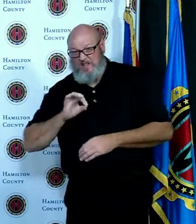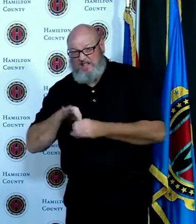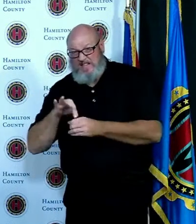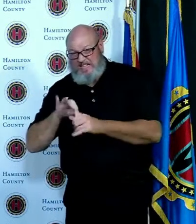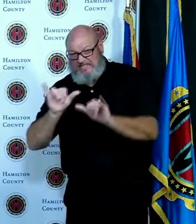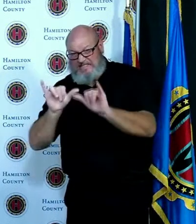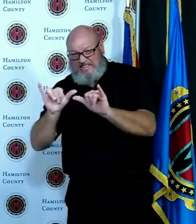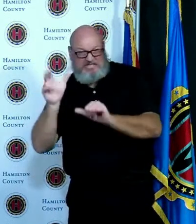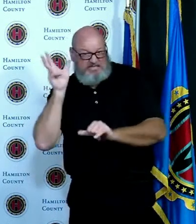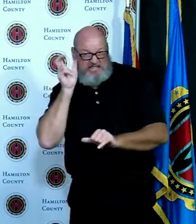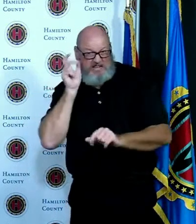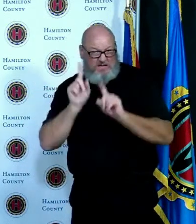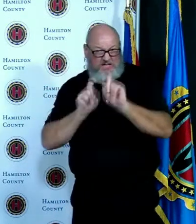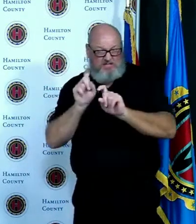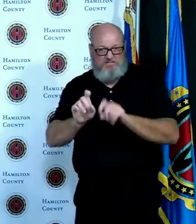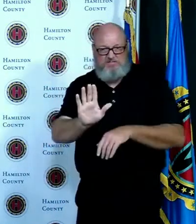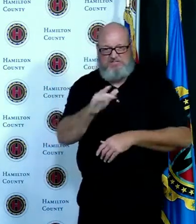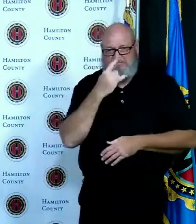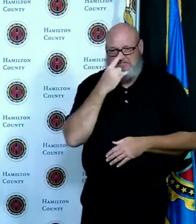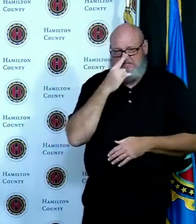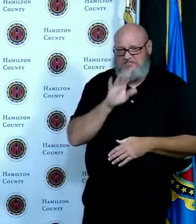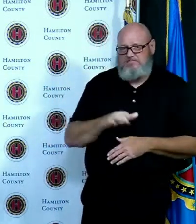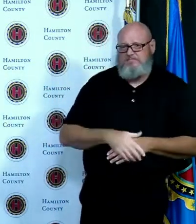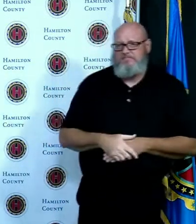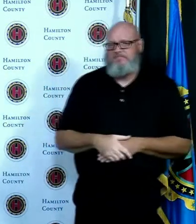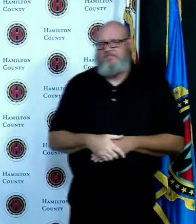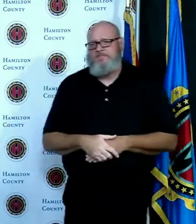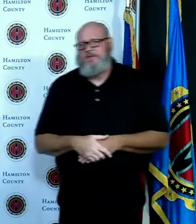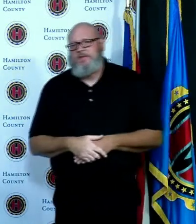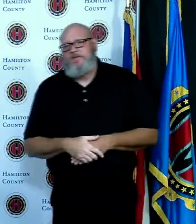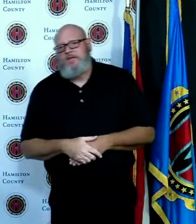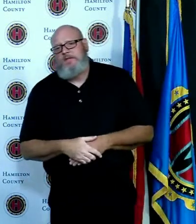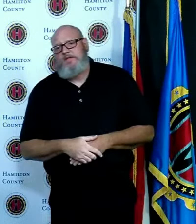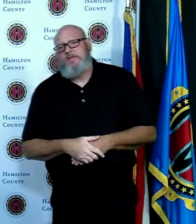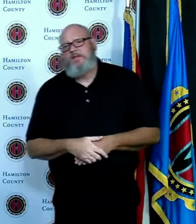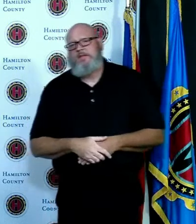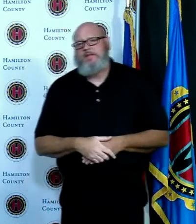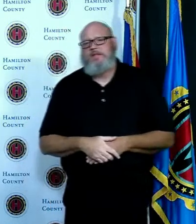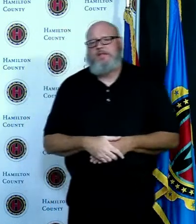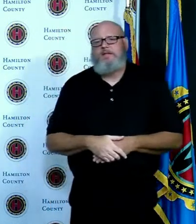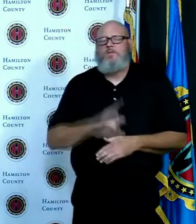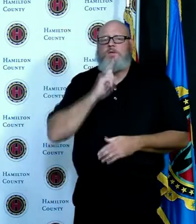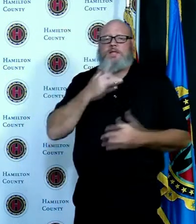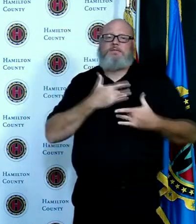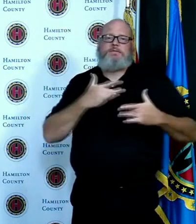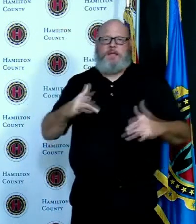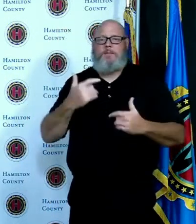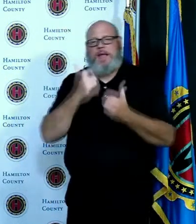thanks for being here usually they go to Greg so I think you're going to be okay and be well let's